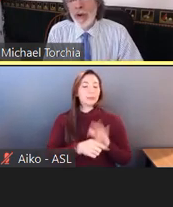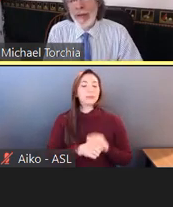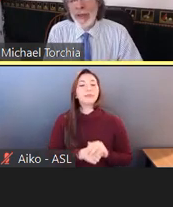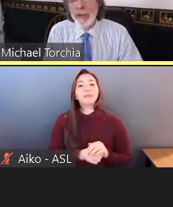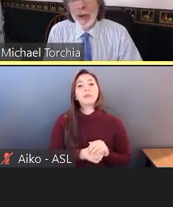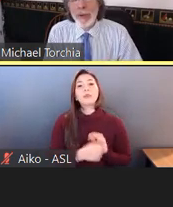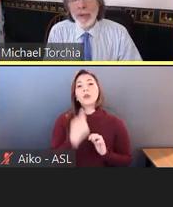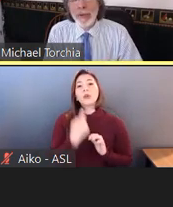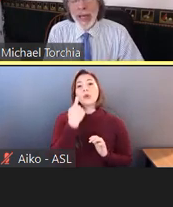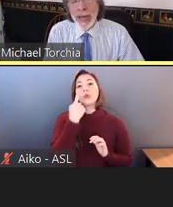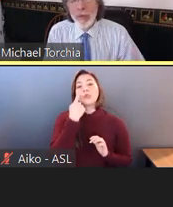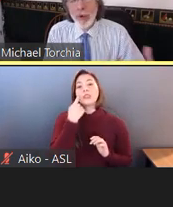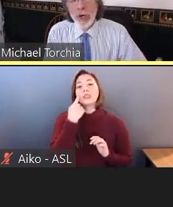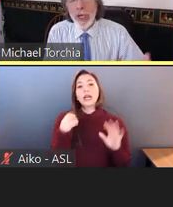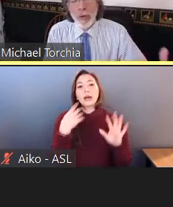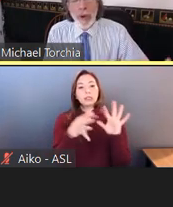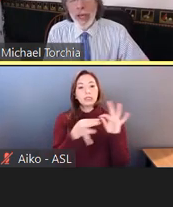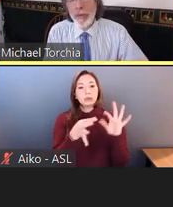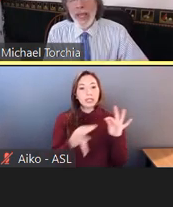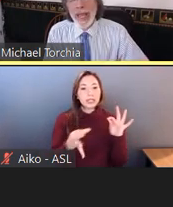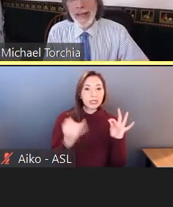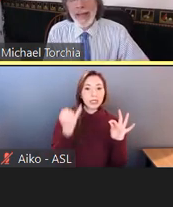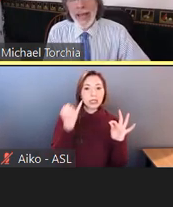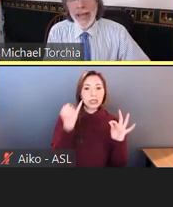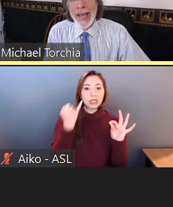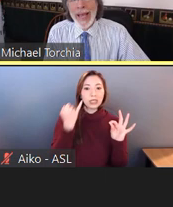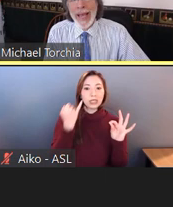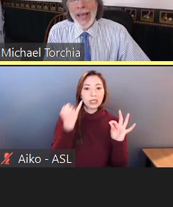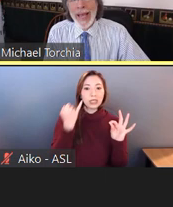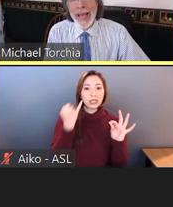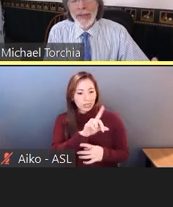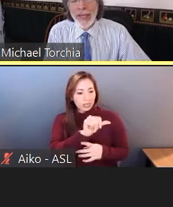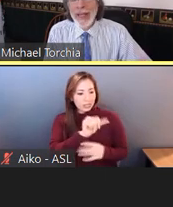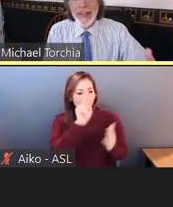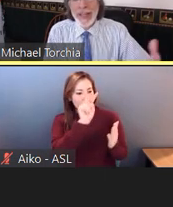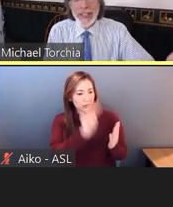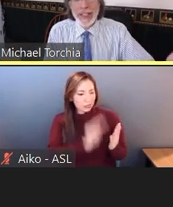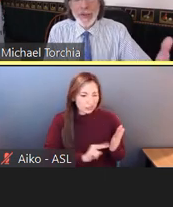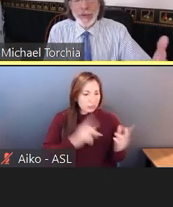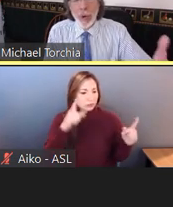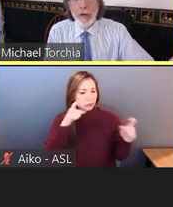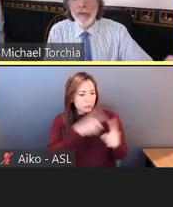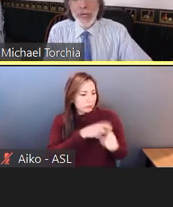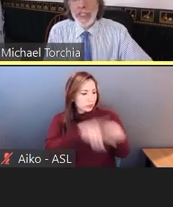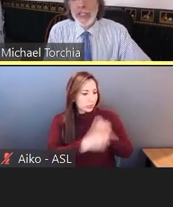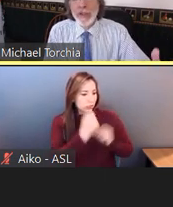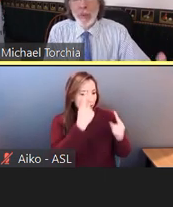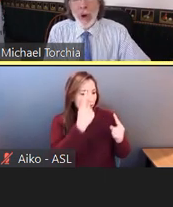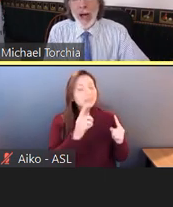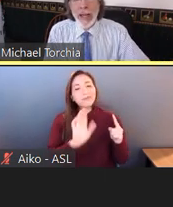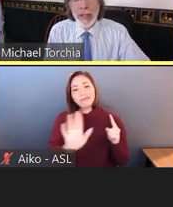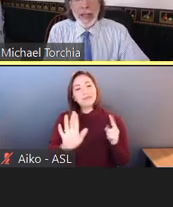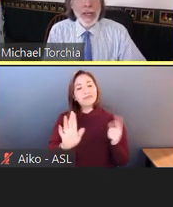having trouble kind of working your way through the ADA, it's not surprising, this is one of the reasons why.